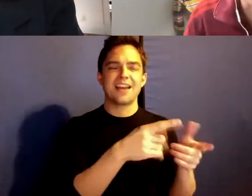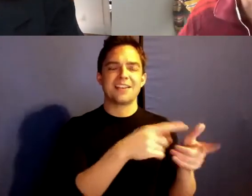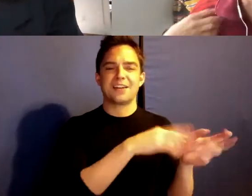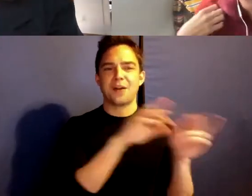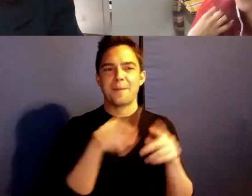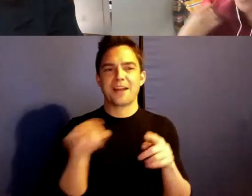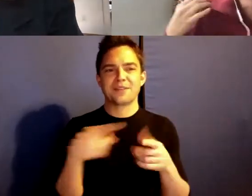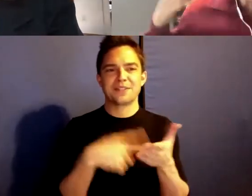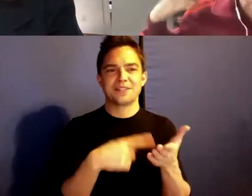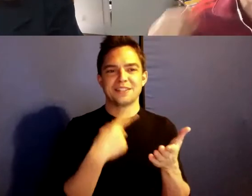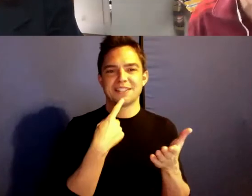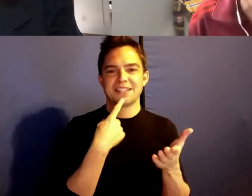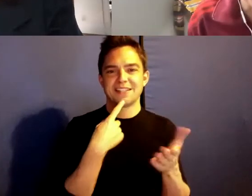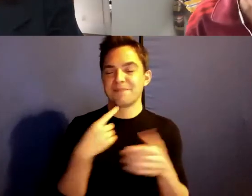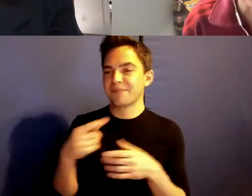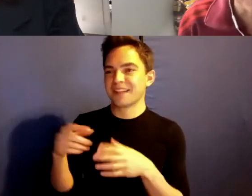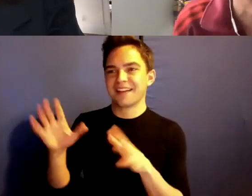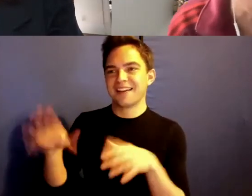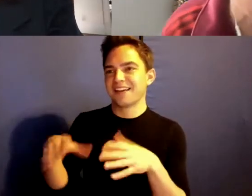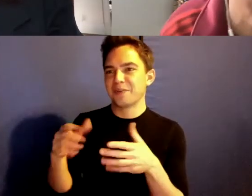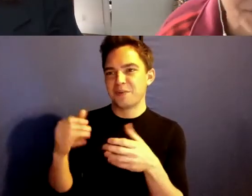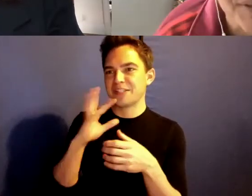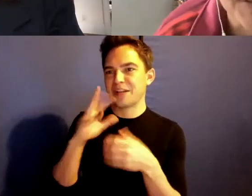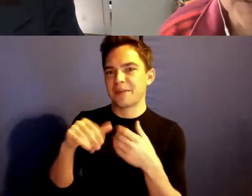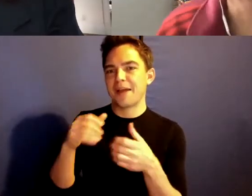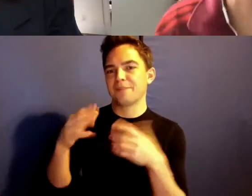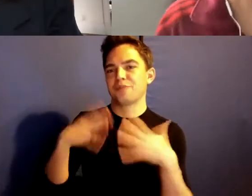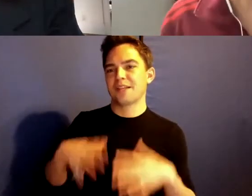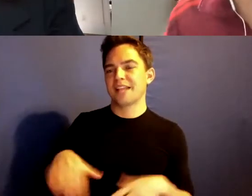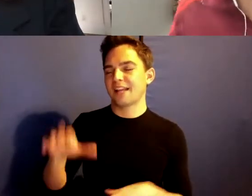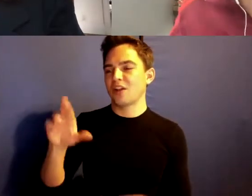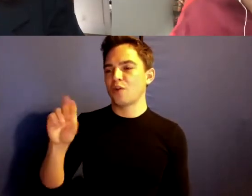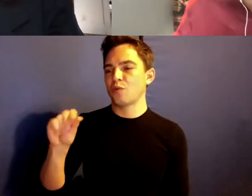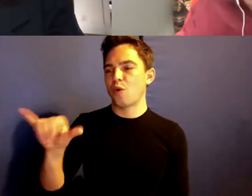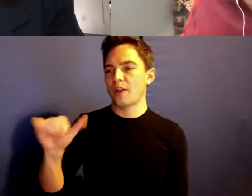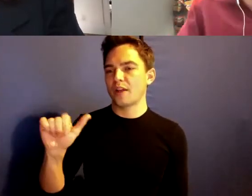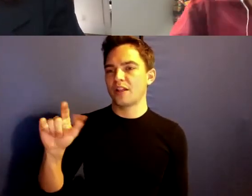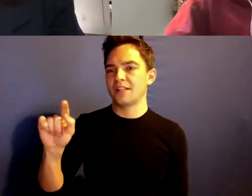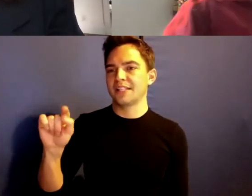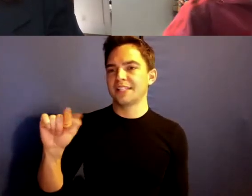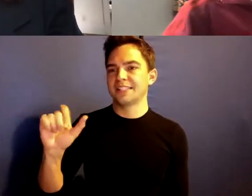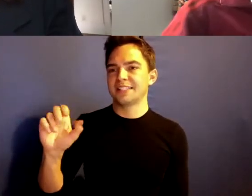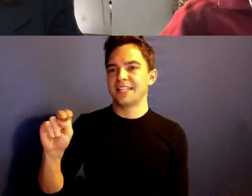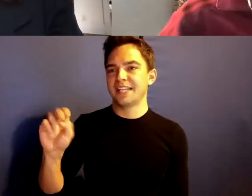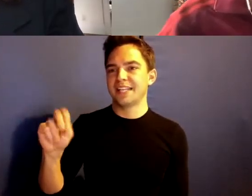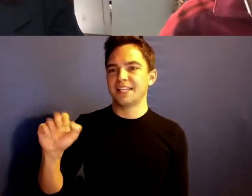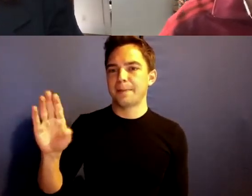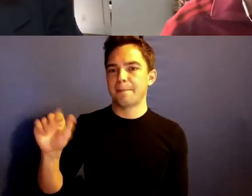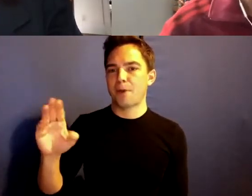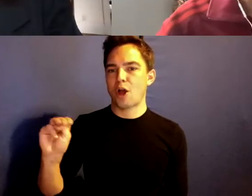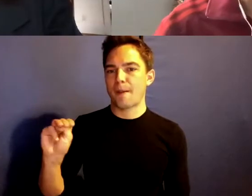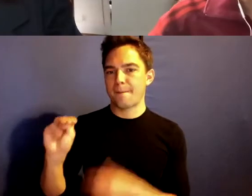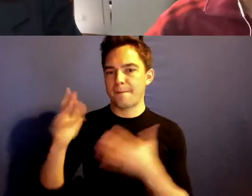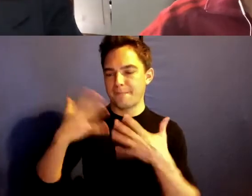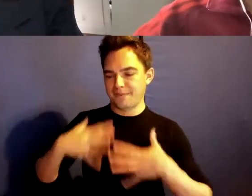I mean I'm the royal tendon bombs today. >> I think it's very right for the occasion.